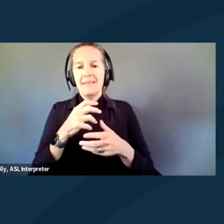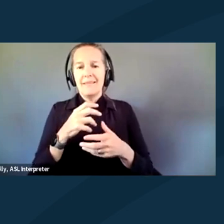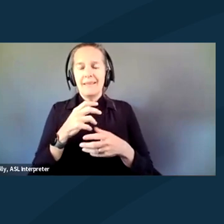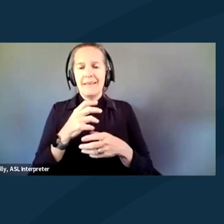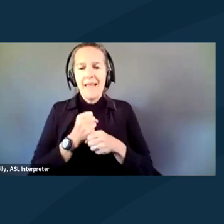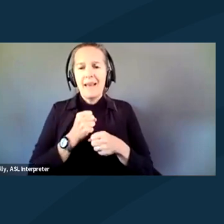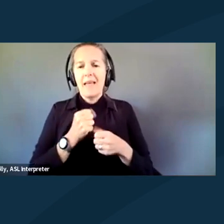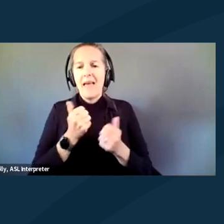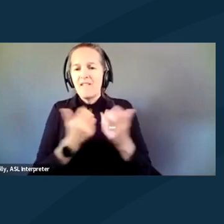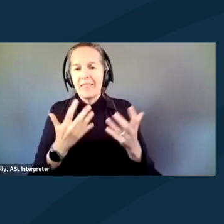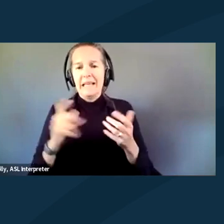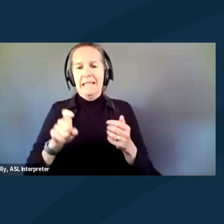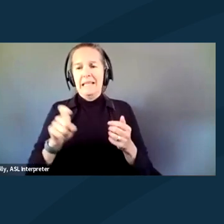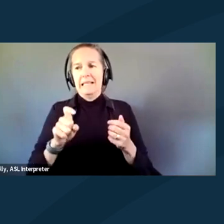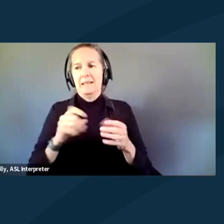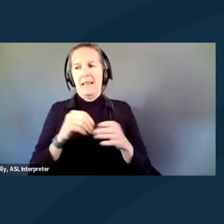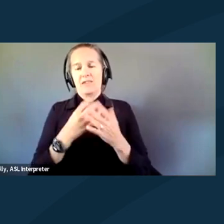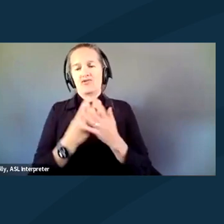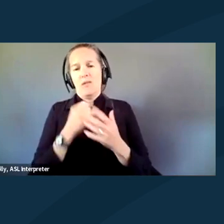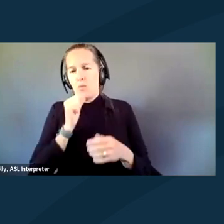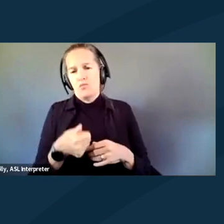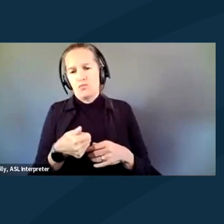That's kind of what jail is. But there might be some moments